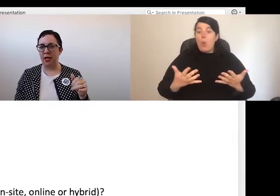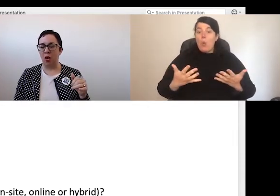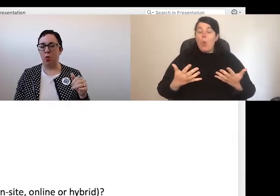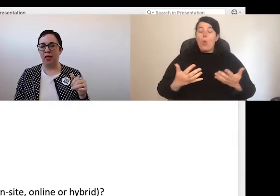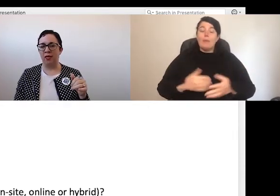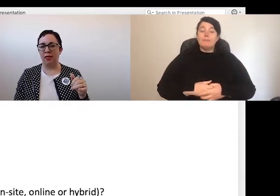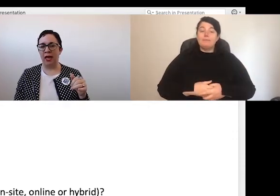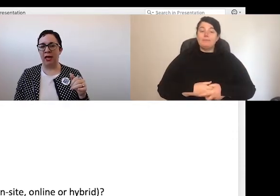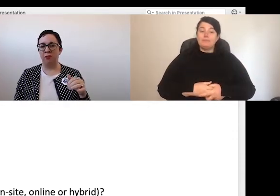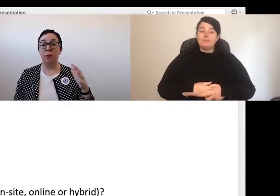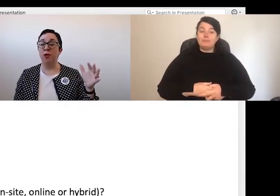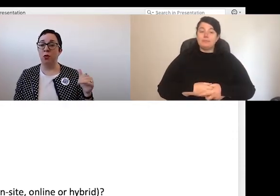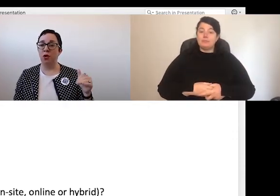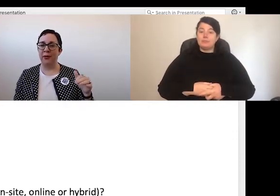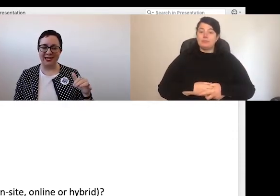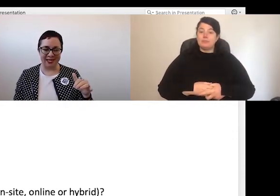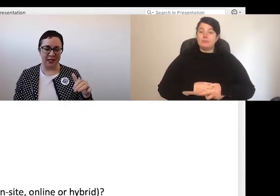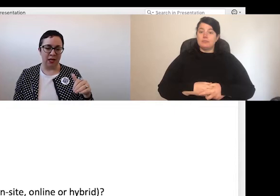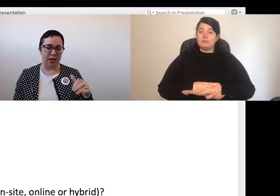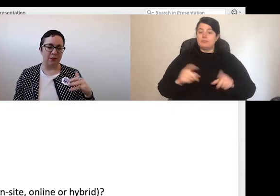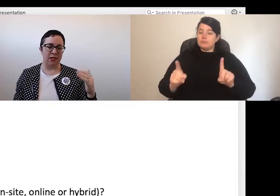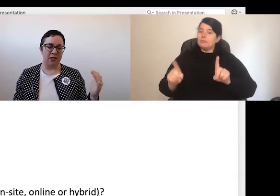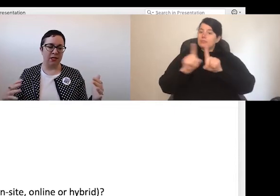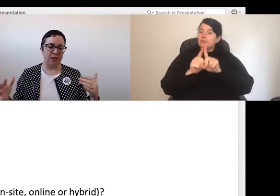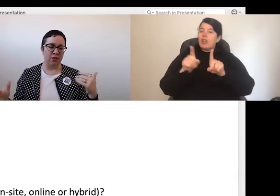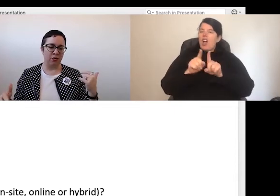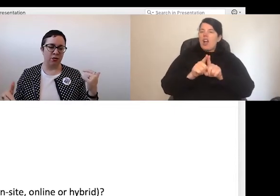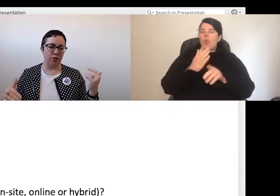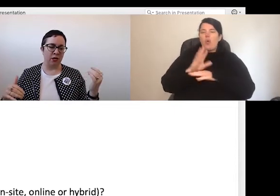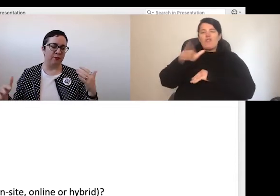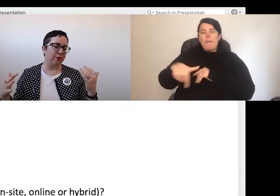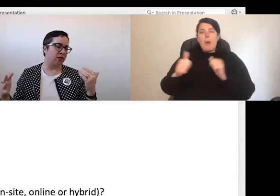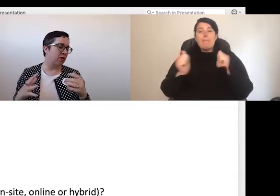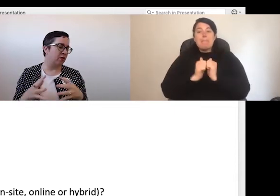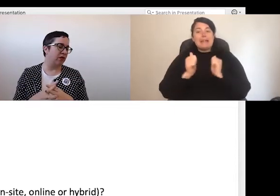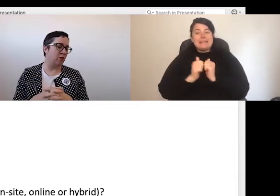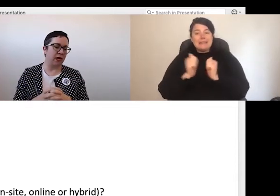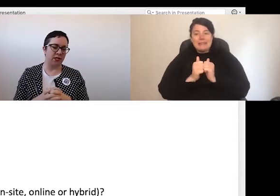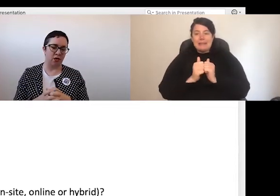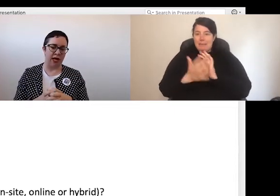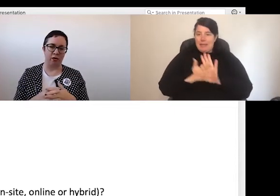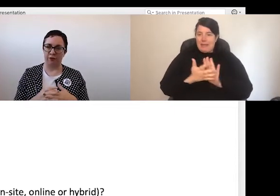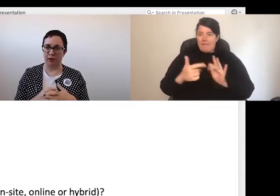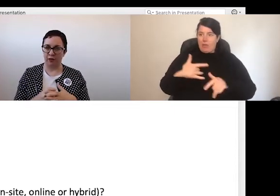with a remote work buddy to - so they don't feel quite so cut off